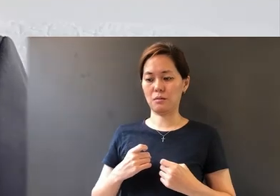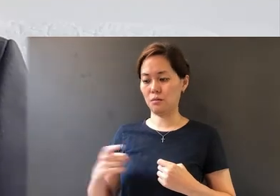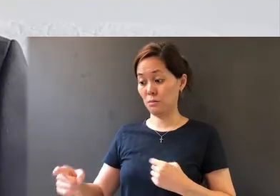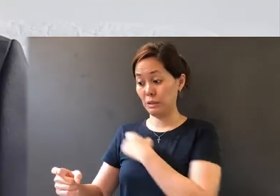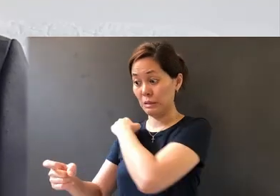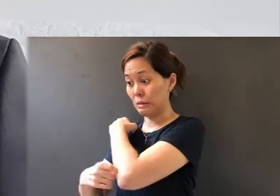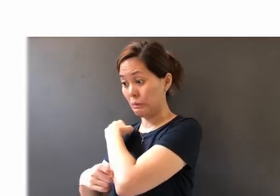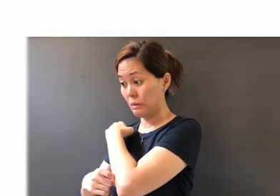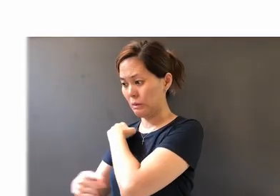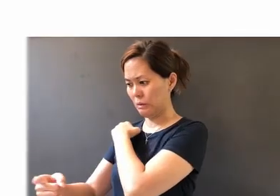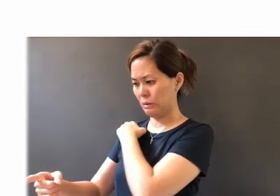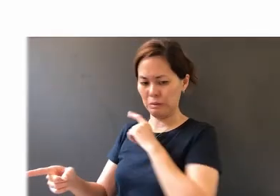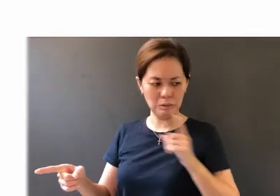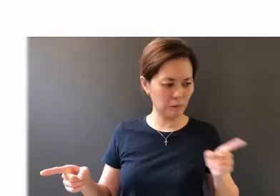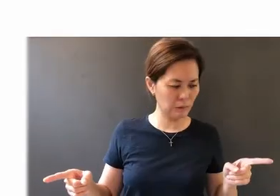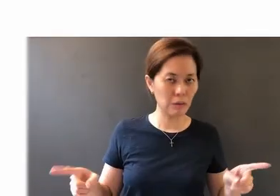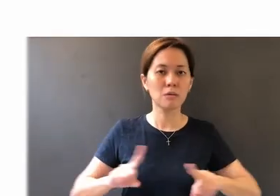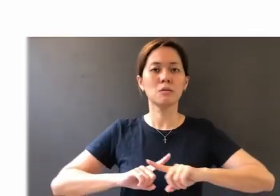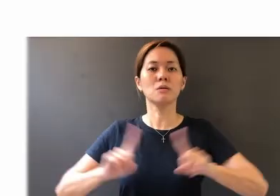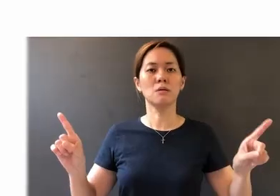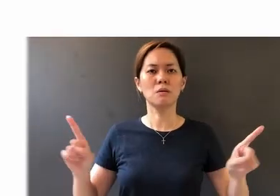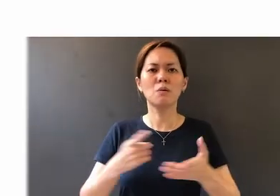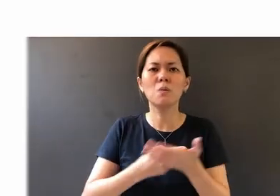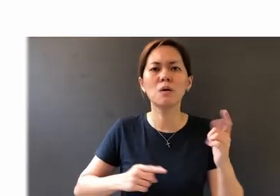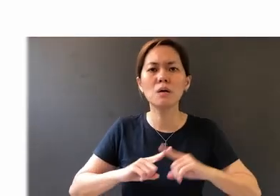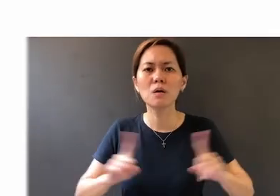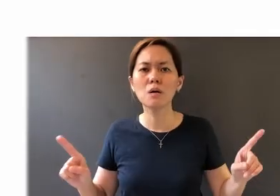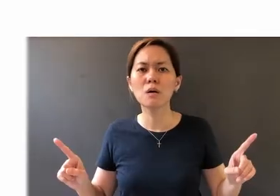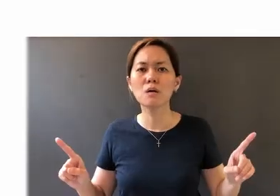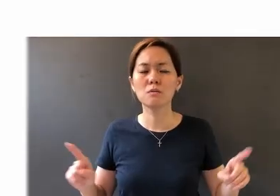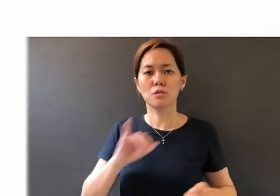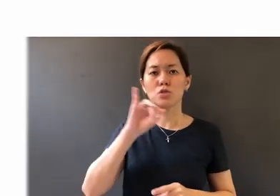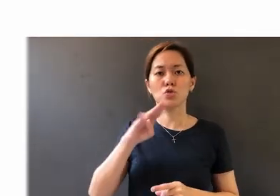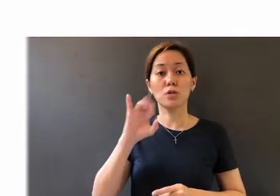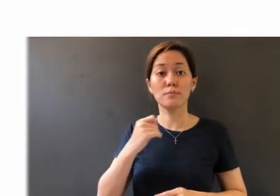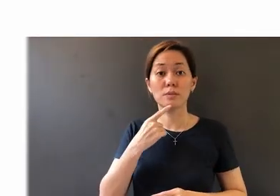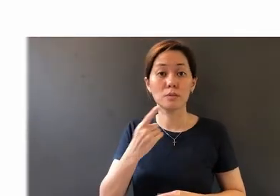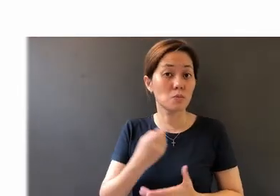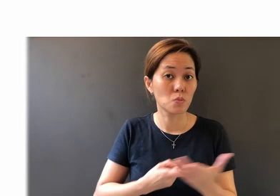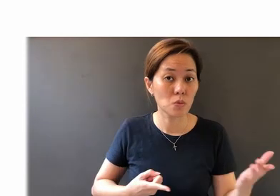the difference? And James tells us that the difference